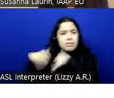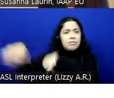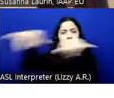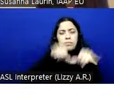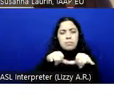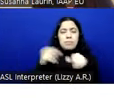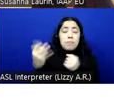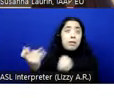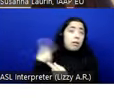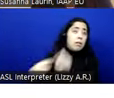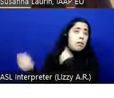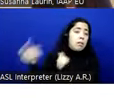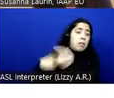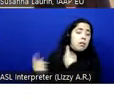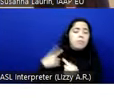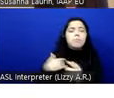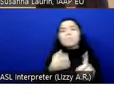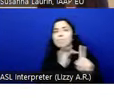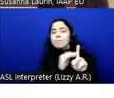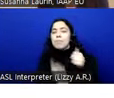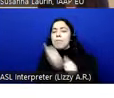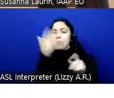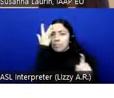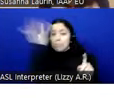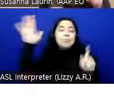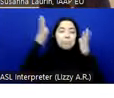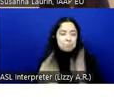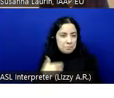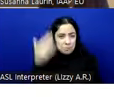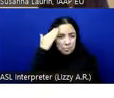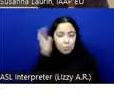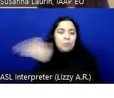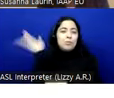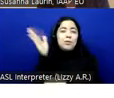I've asked one of the most clever people I know to present one piece of this puzzle at least,